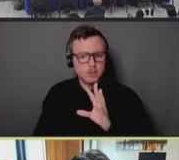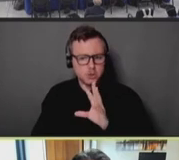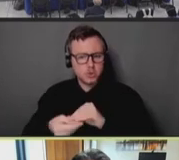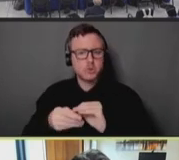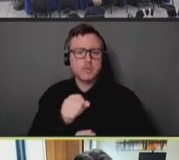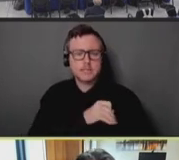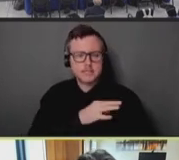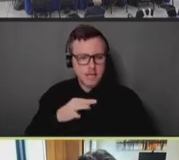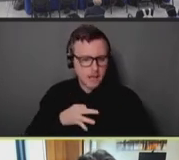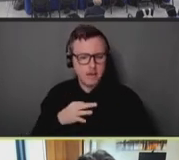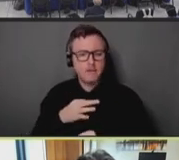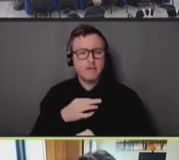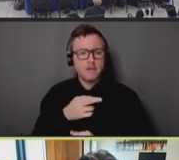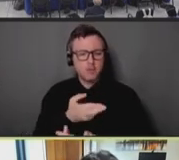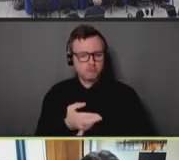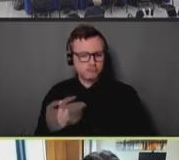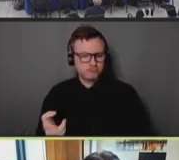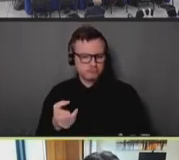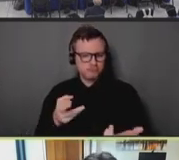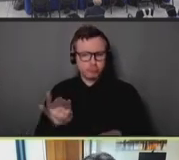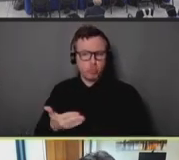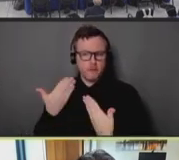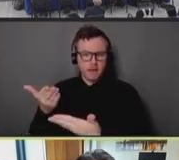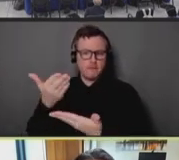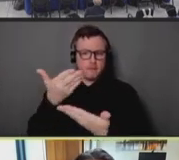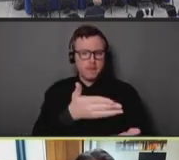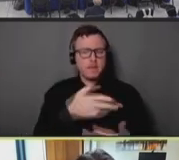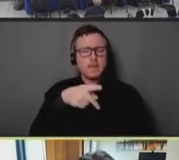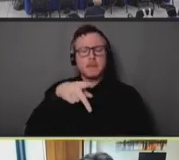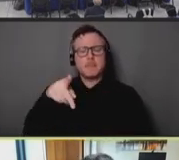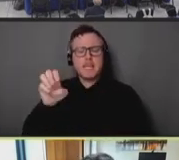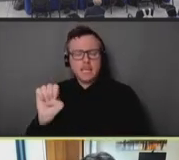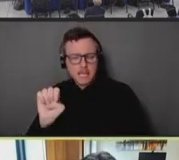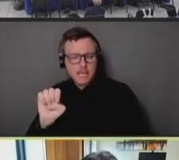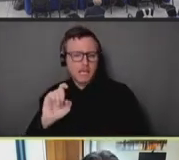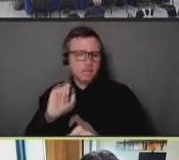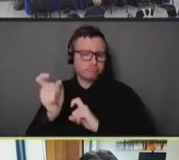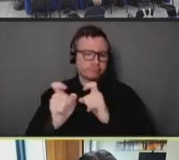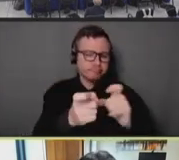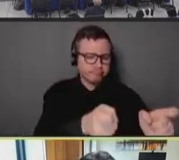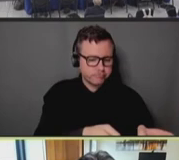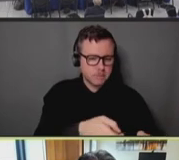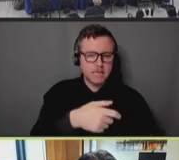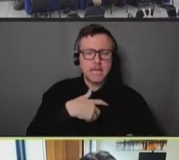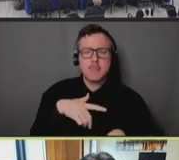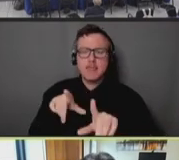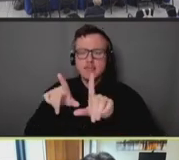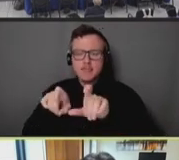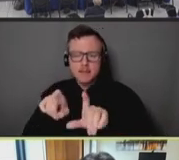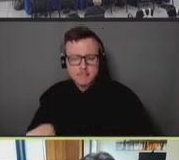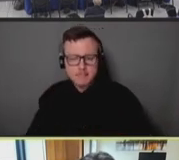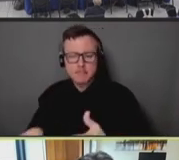so they could engage in PPE distribution, testing uptake, and then, later on, vaccine distribution.